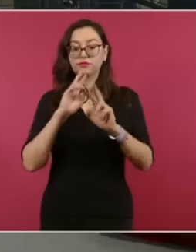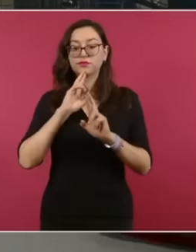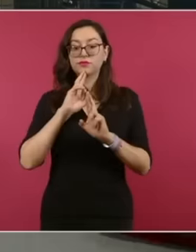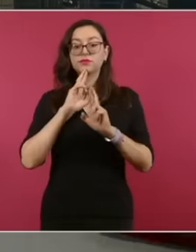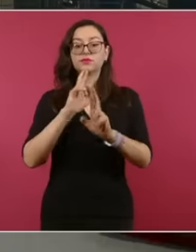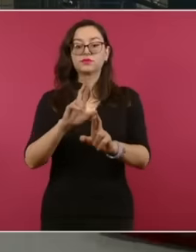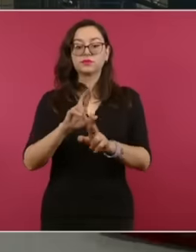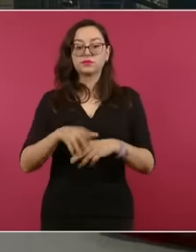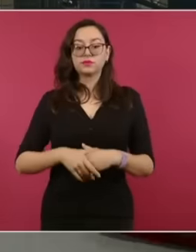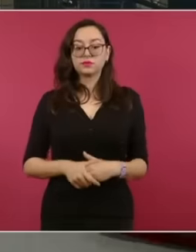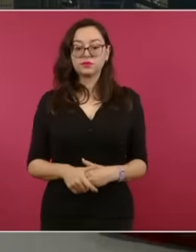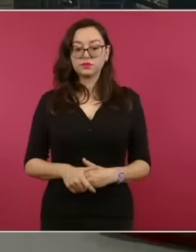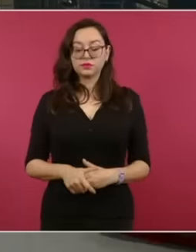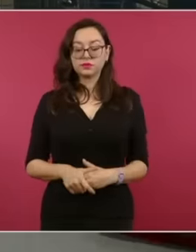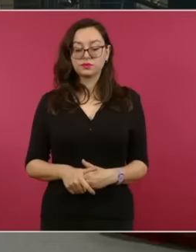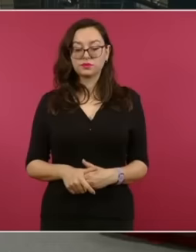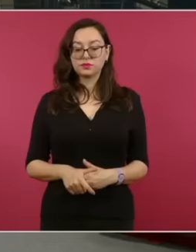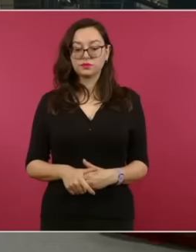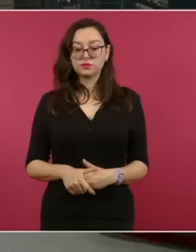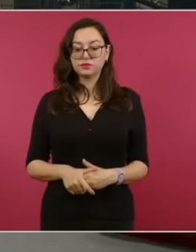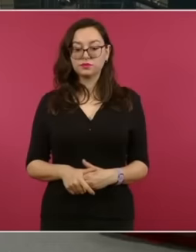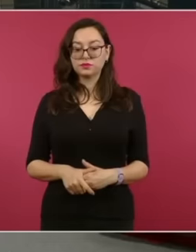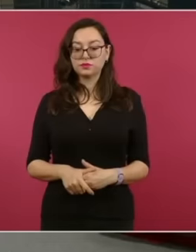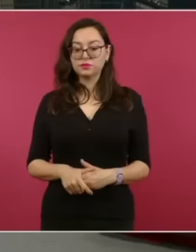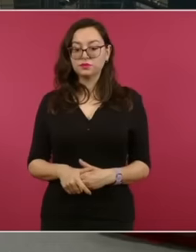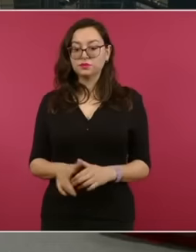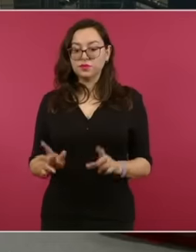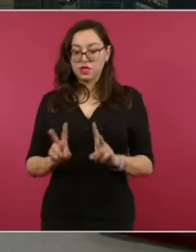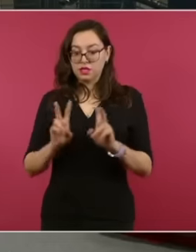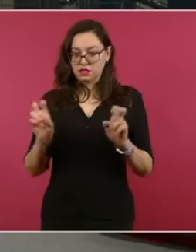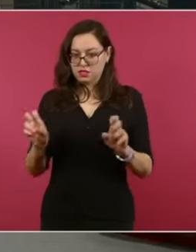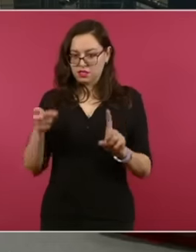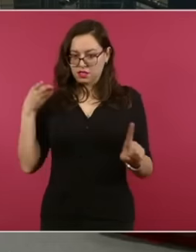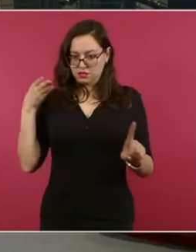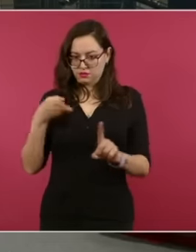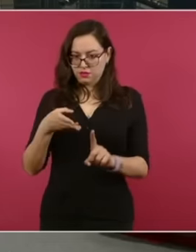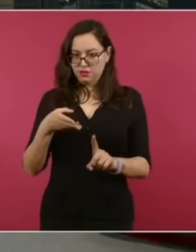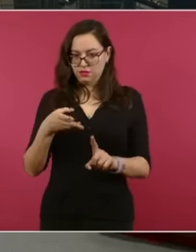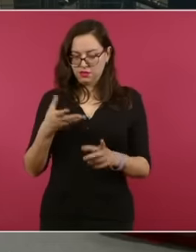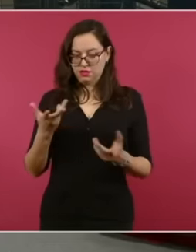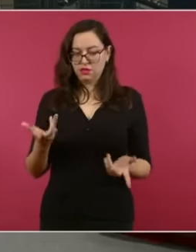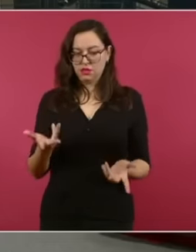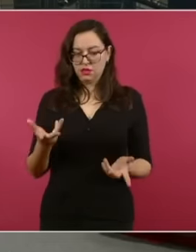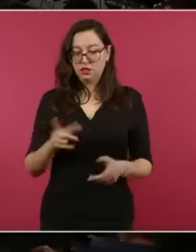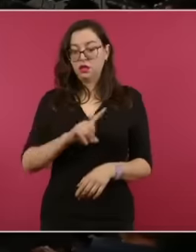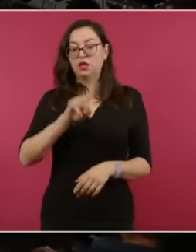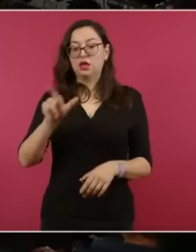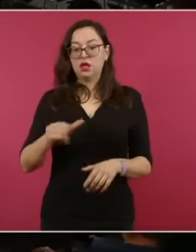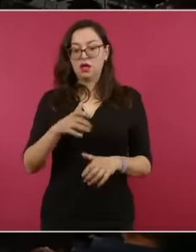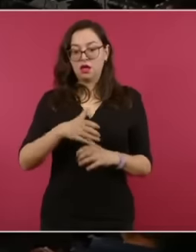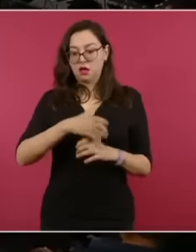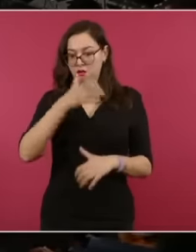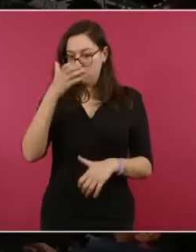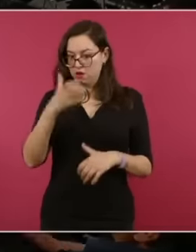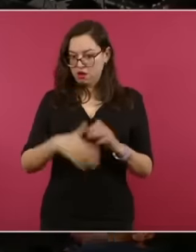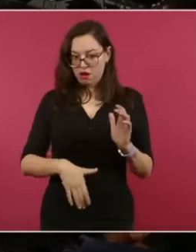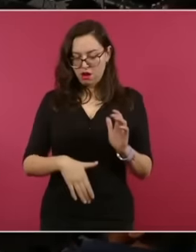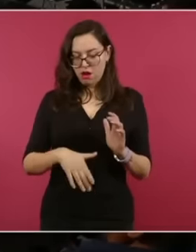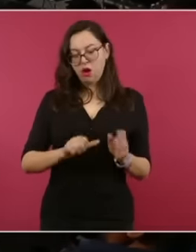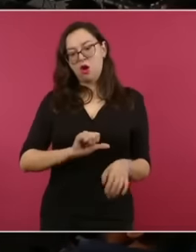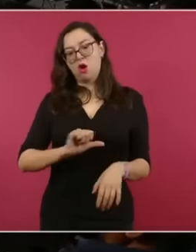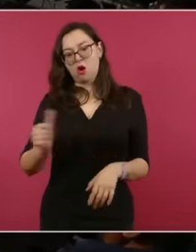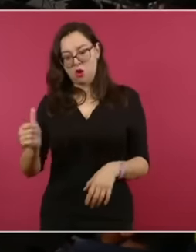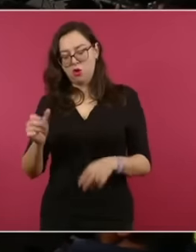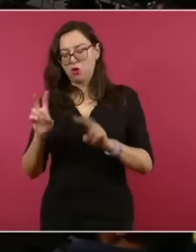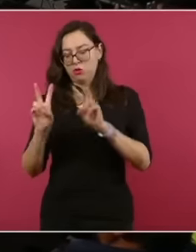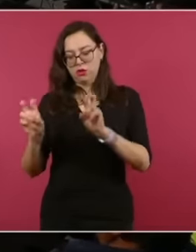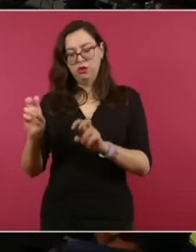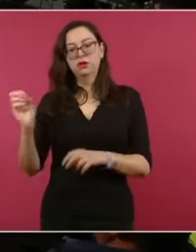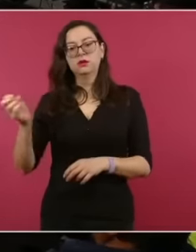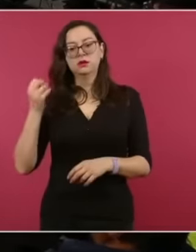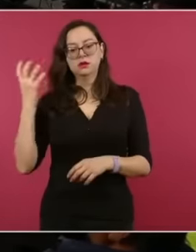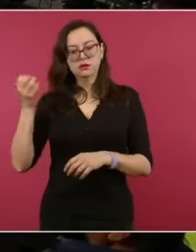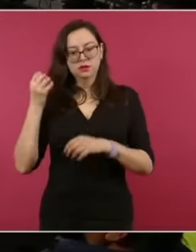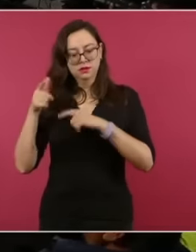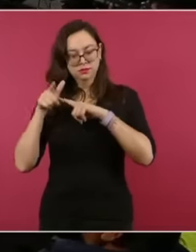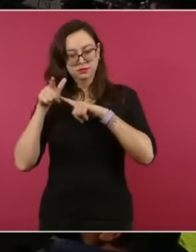this in particular and finishing we will go with the conference on the topic,